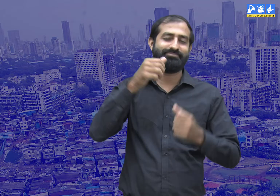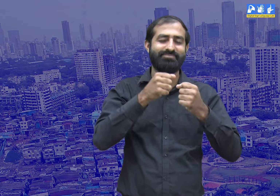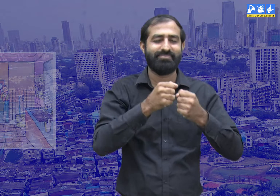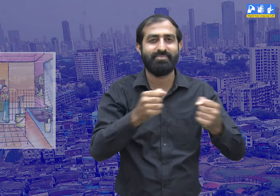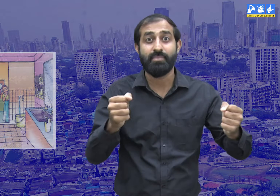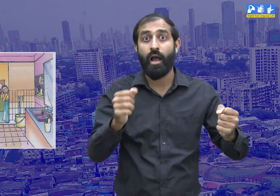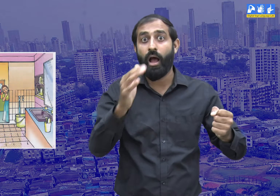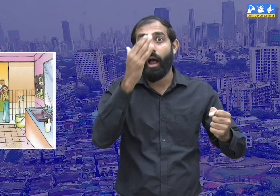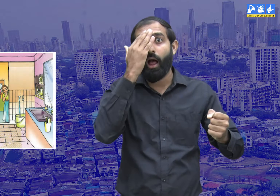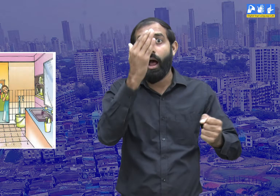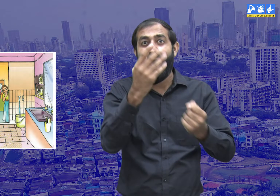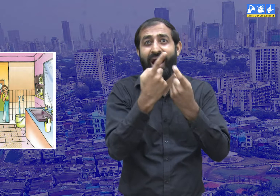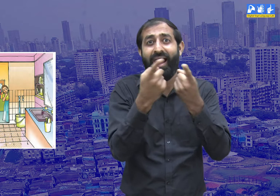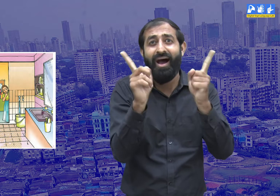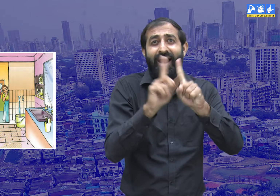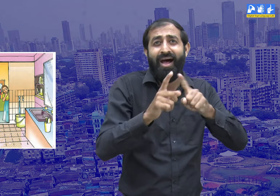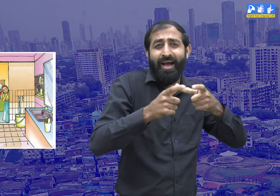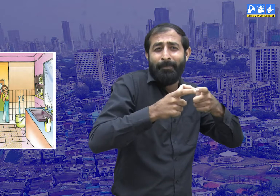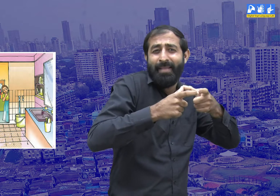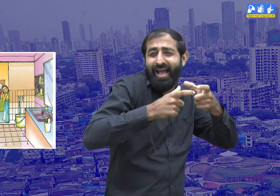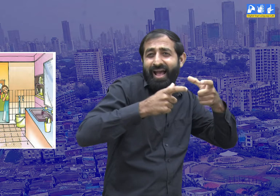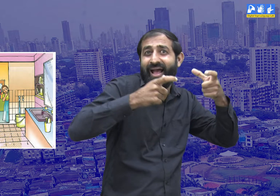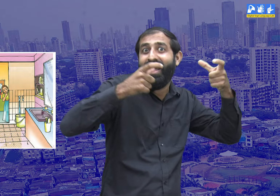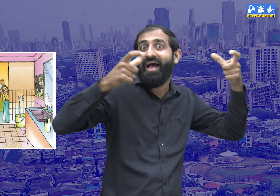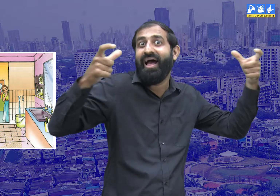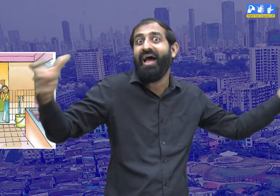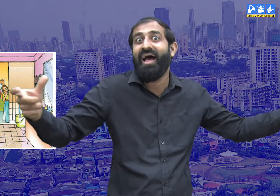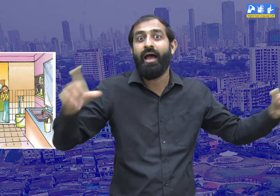What a big house!